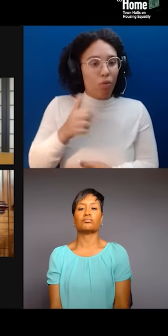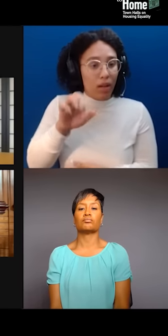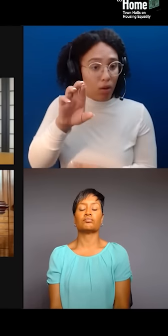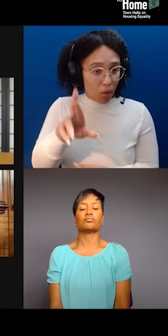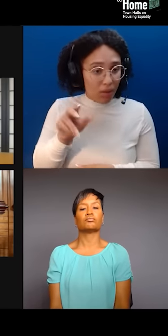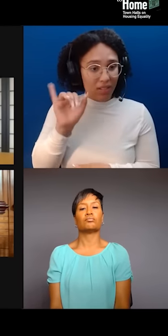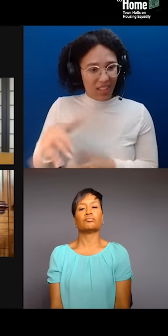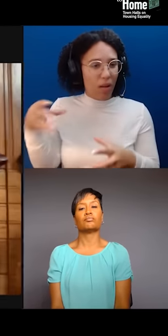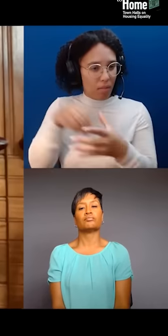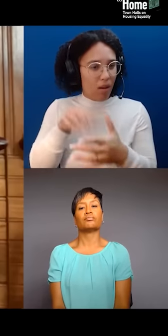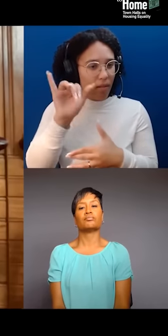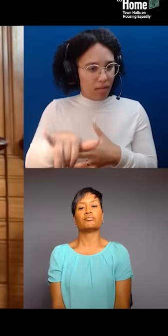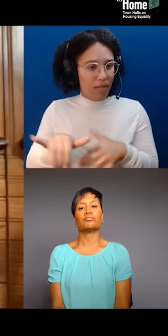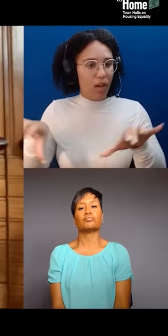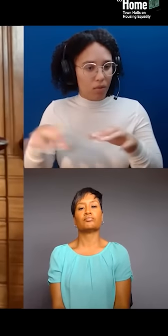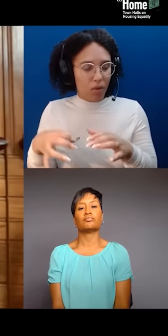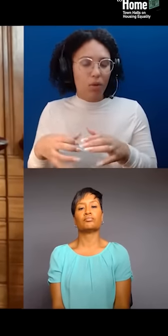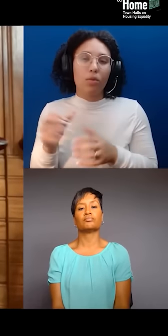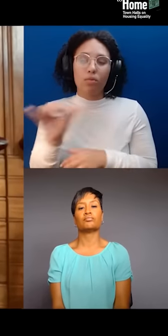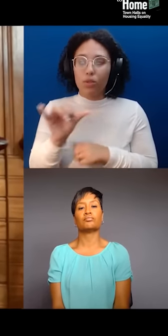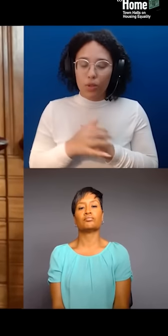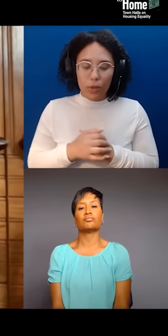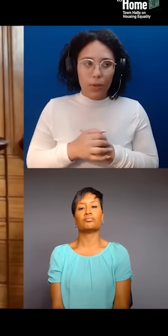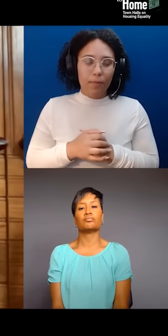One thing that I wanna mention with regards to how to make this actionable